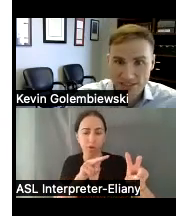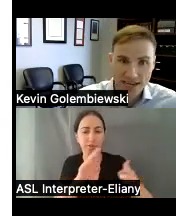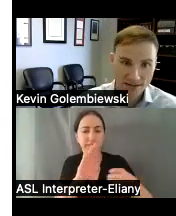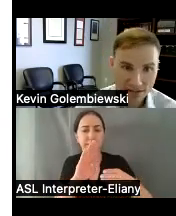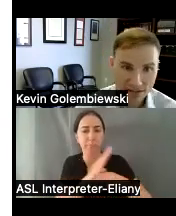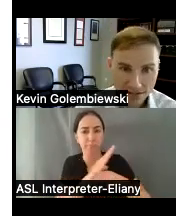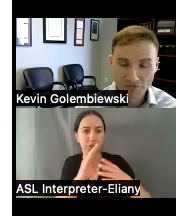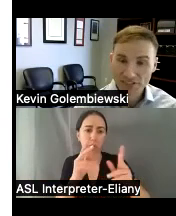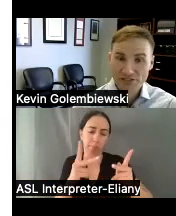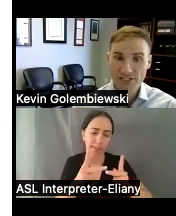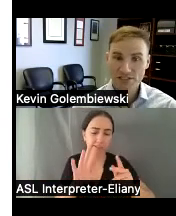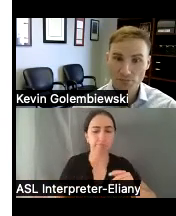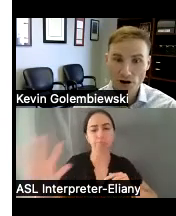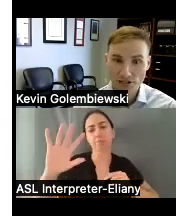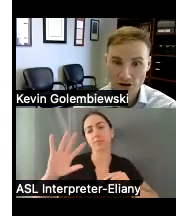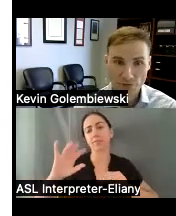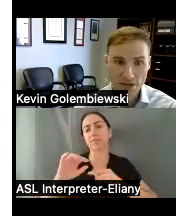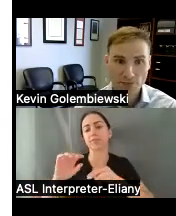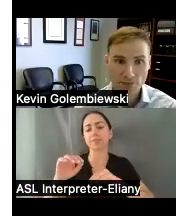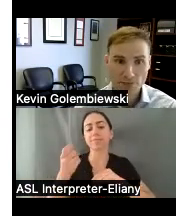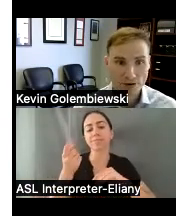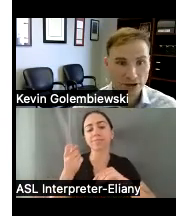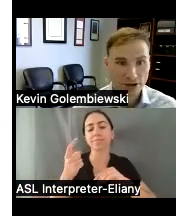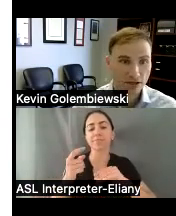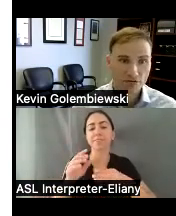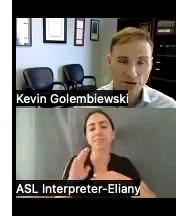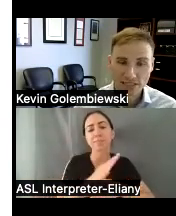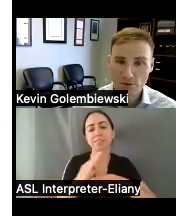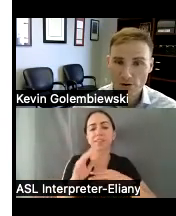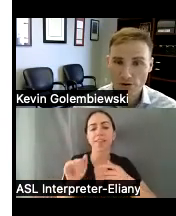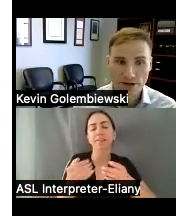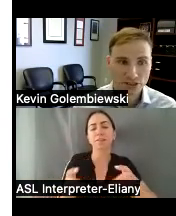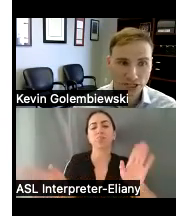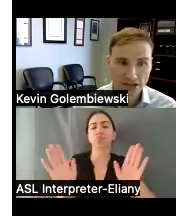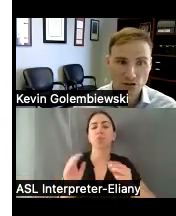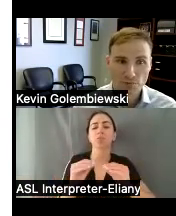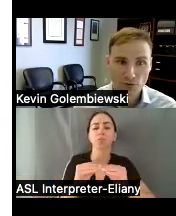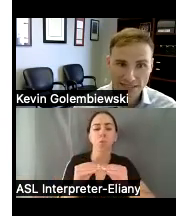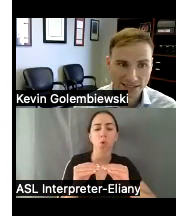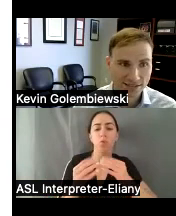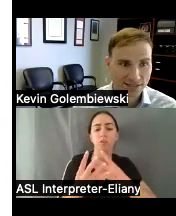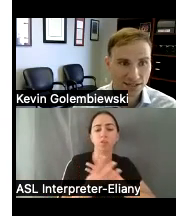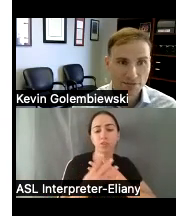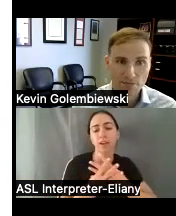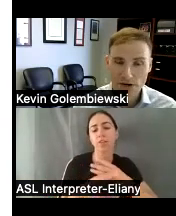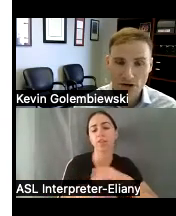the state and Facilities is a broad term that's monitoring forensic programs jails prisons mental